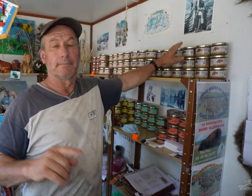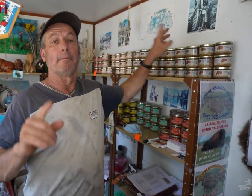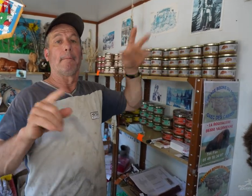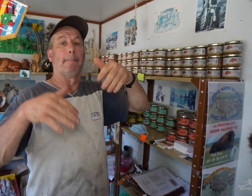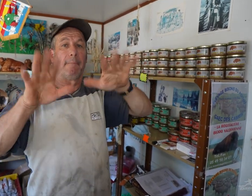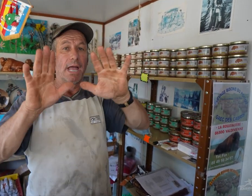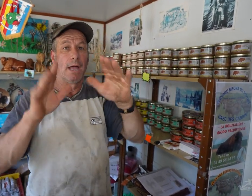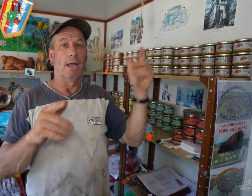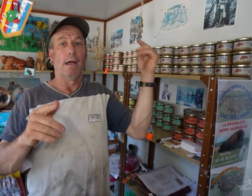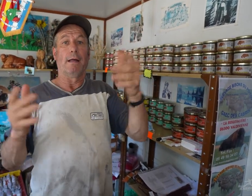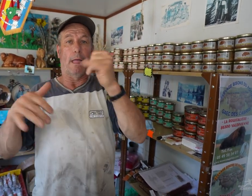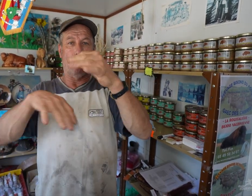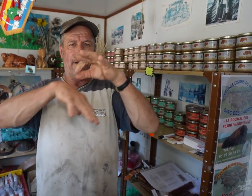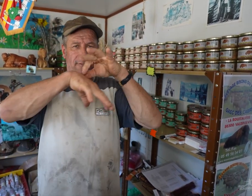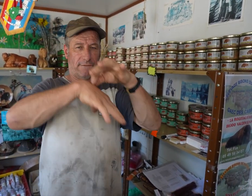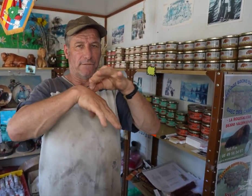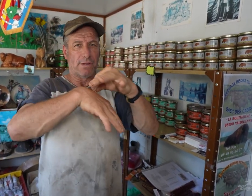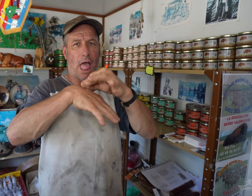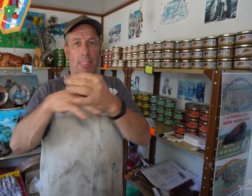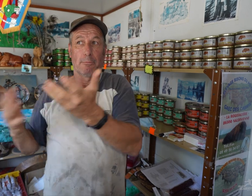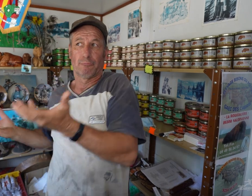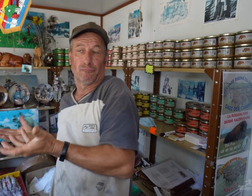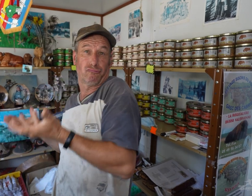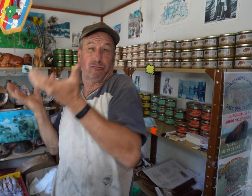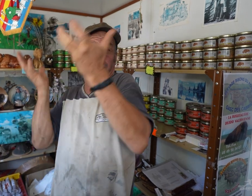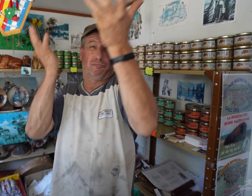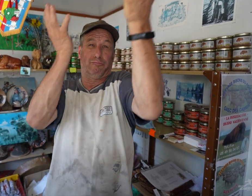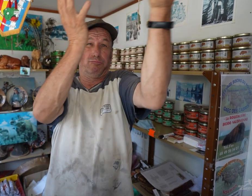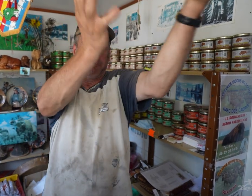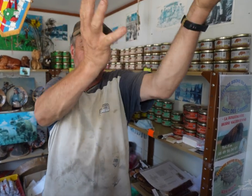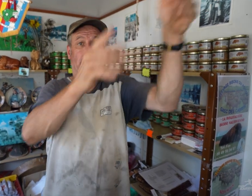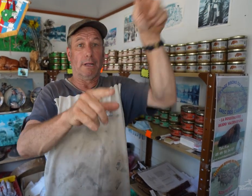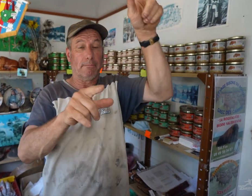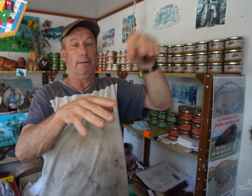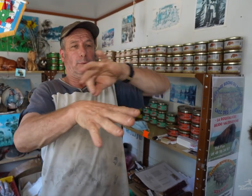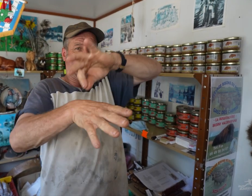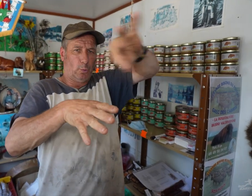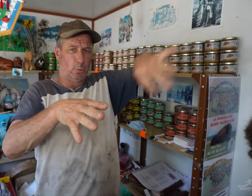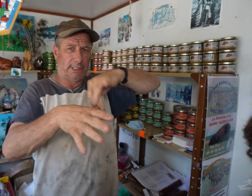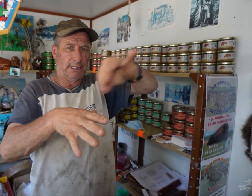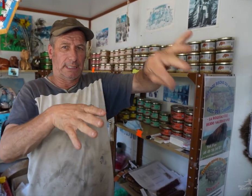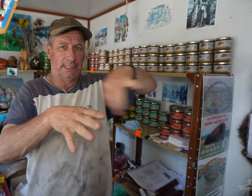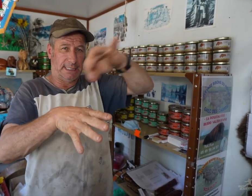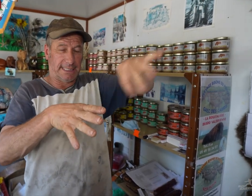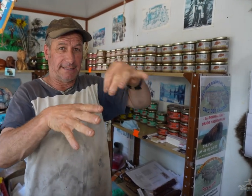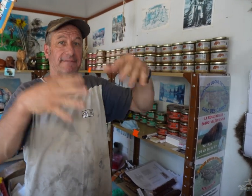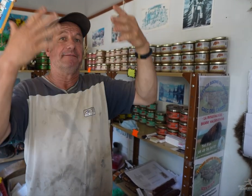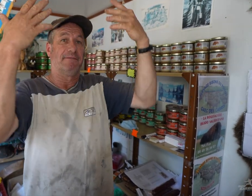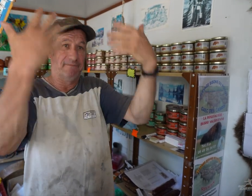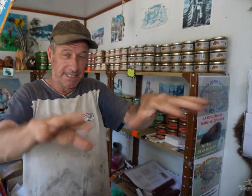First, I bring the bison meat to a location and they process du pâté de Bisson, or bison meat.